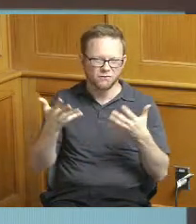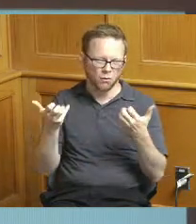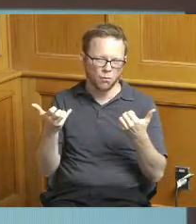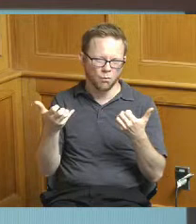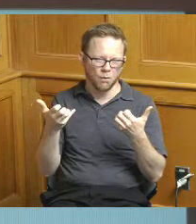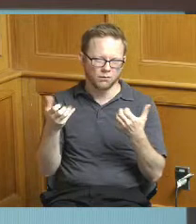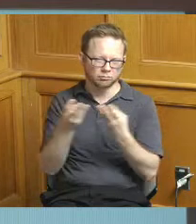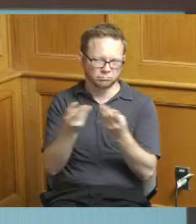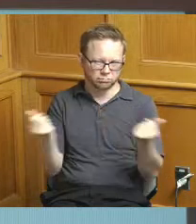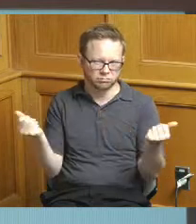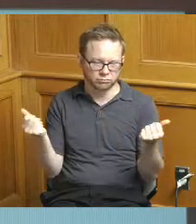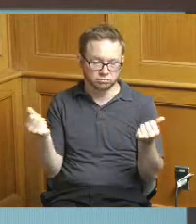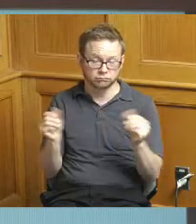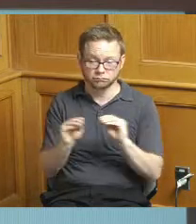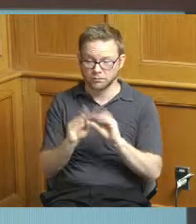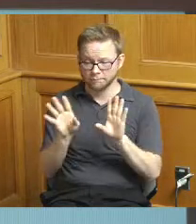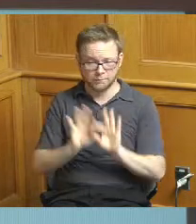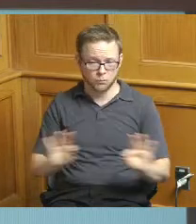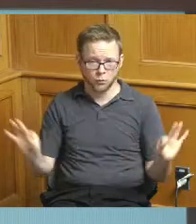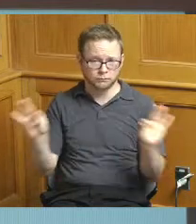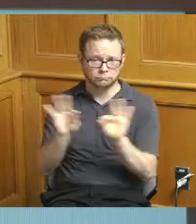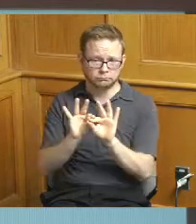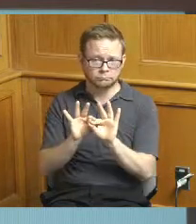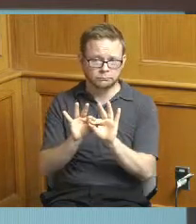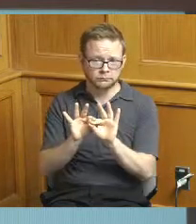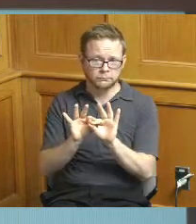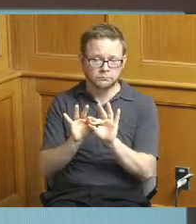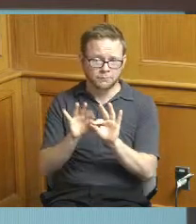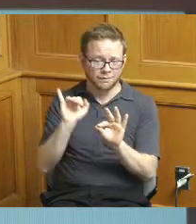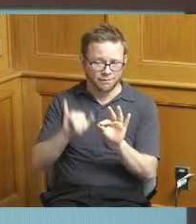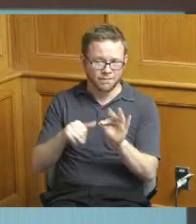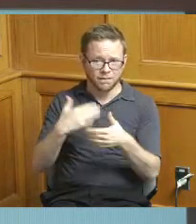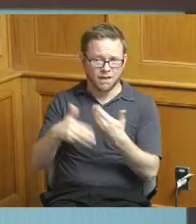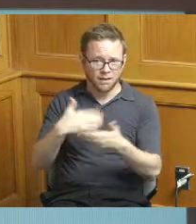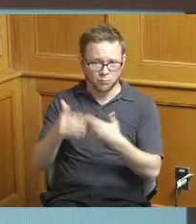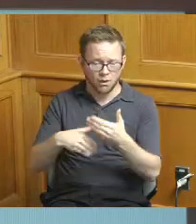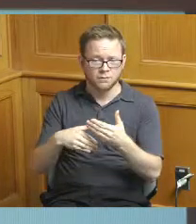a very important part of what we do is is getting those projects out to bid and